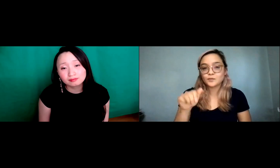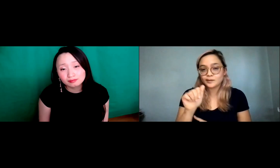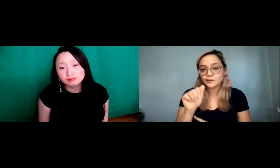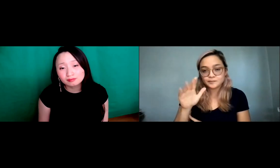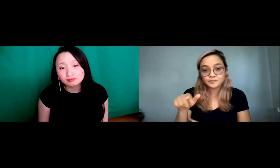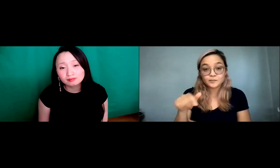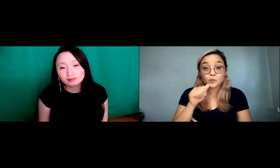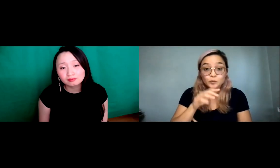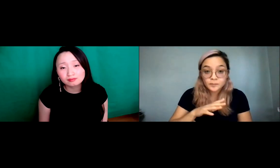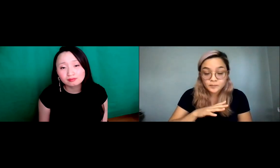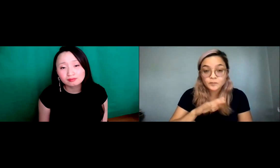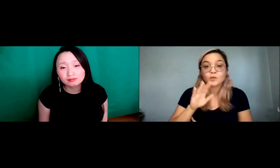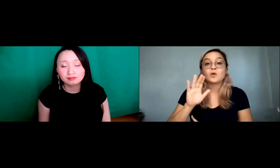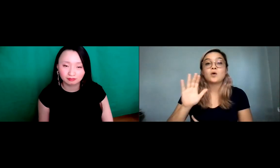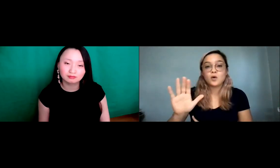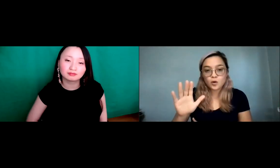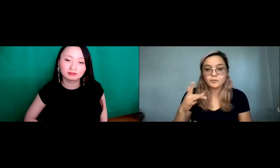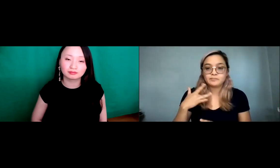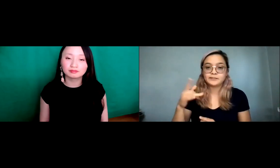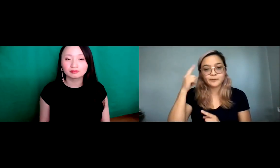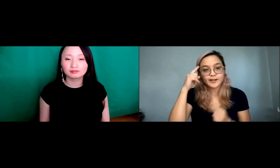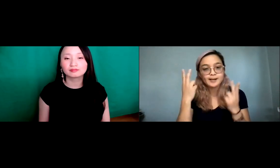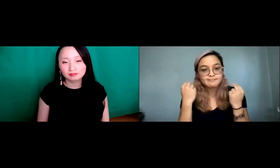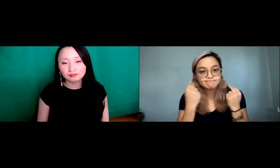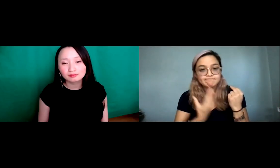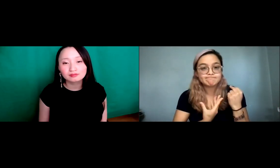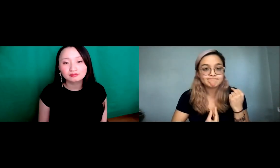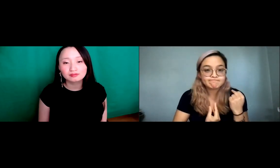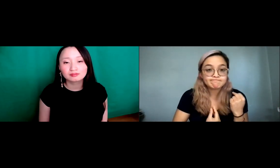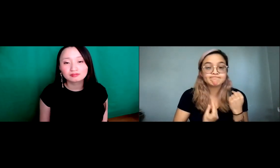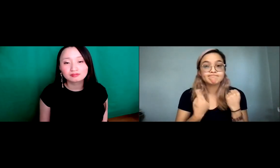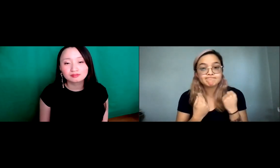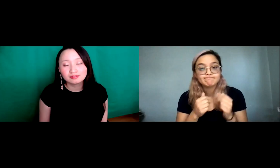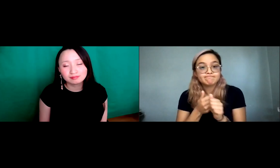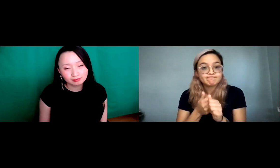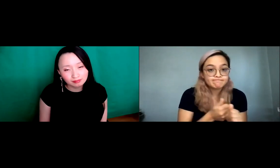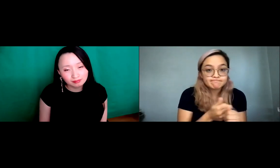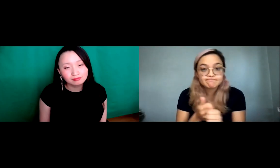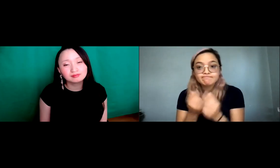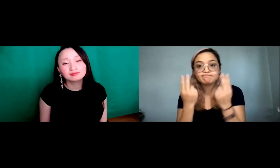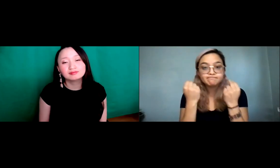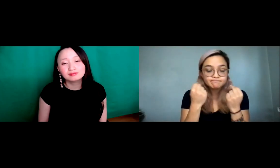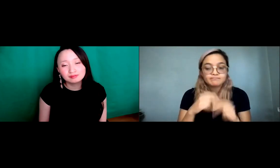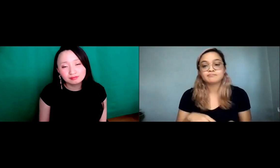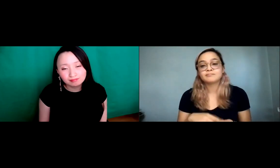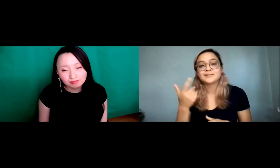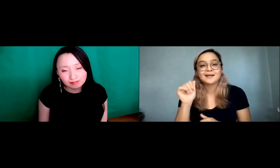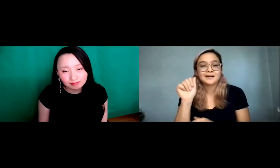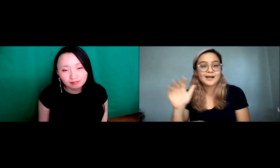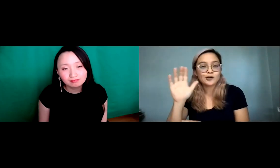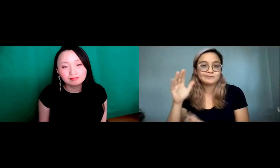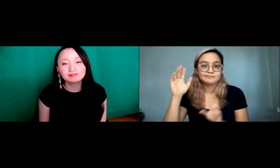that have bothered me. And sometimes I, you know, just follow people